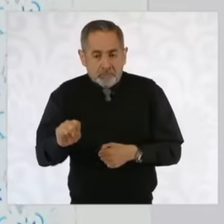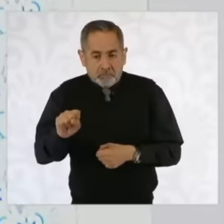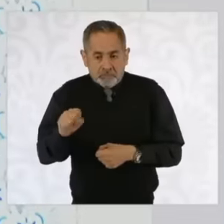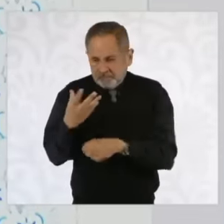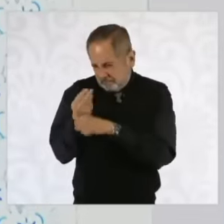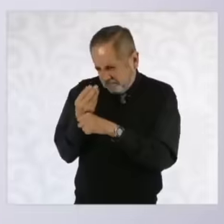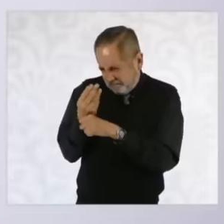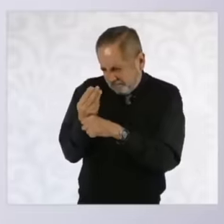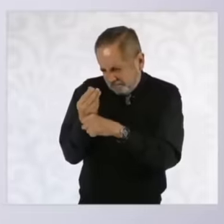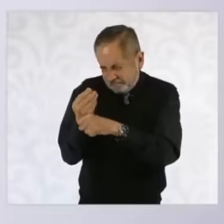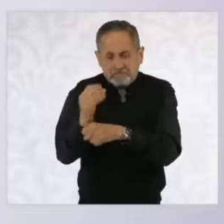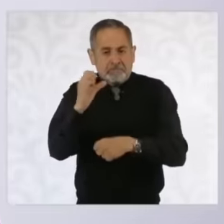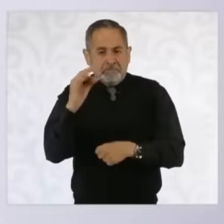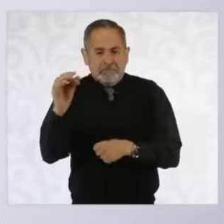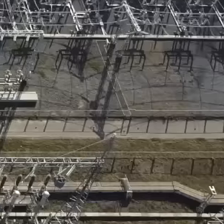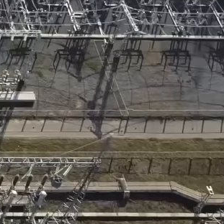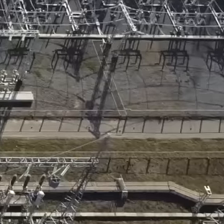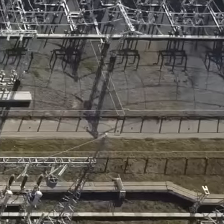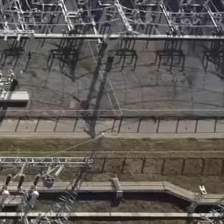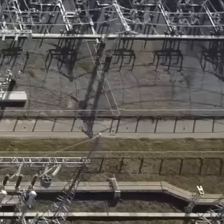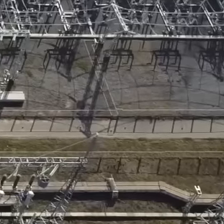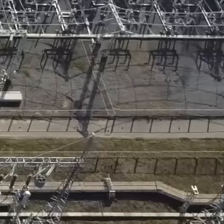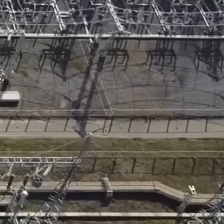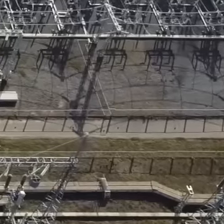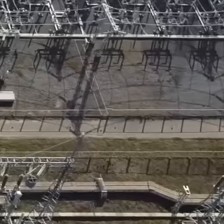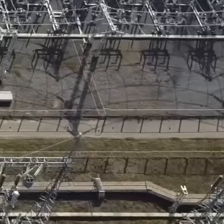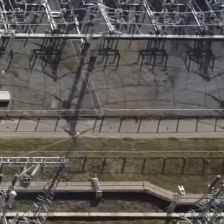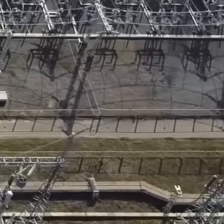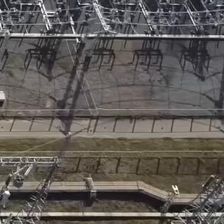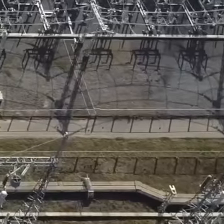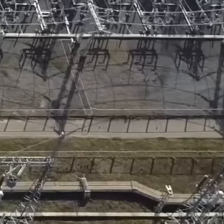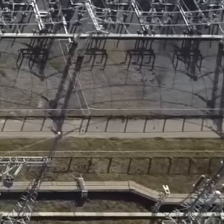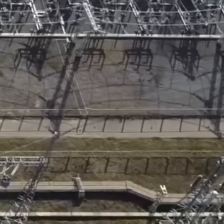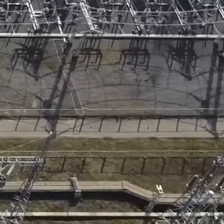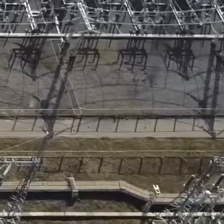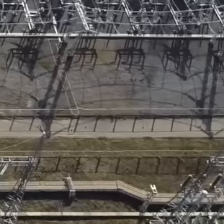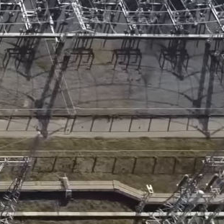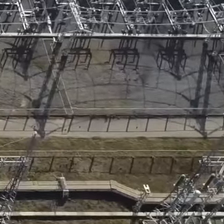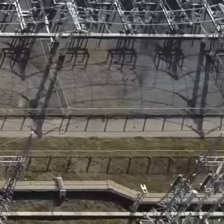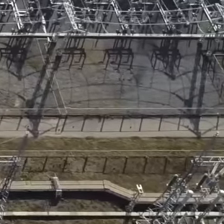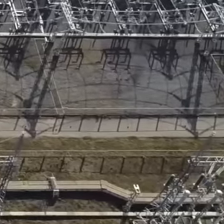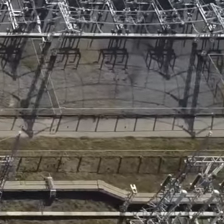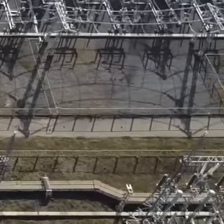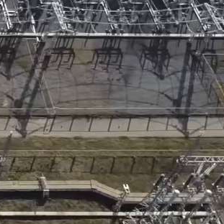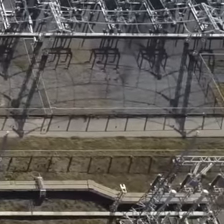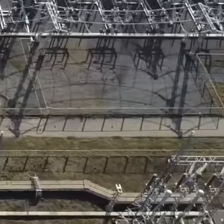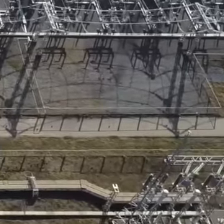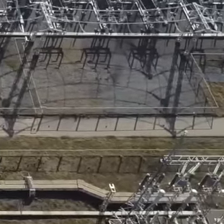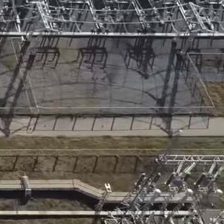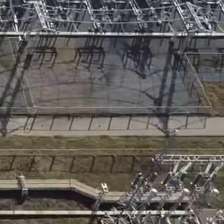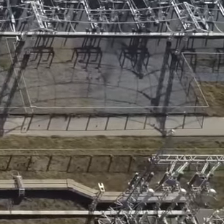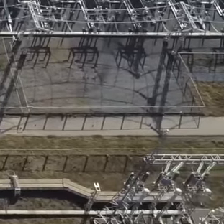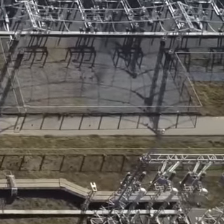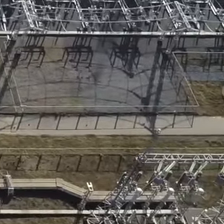work of CFE but we want each and every Mexican to have access to electricity